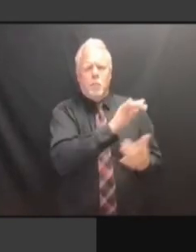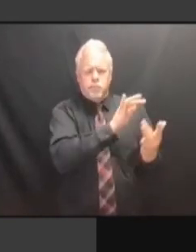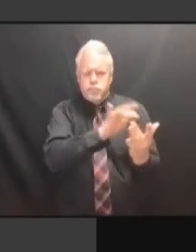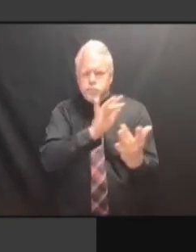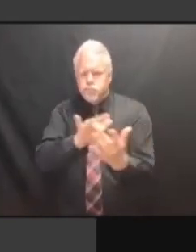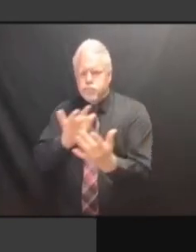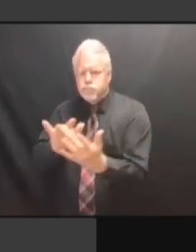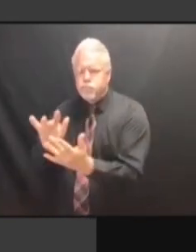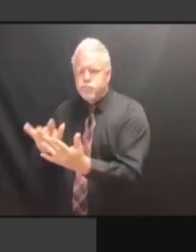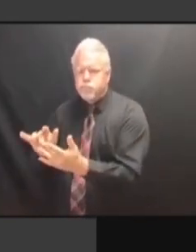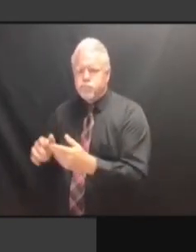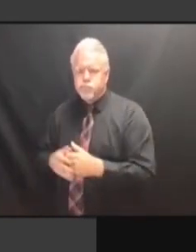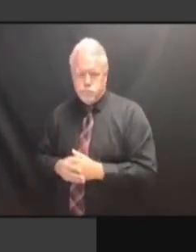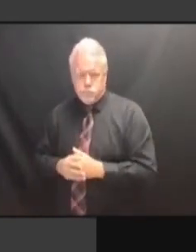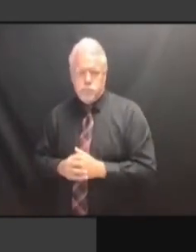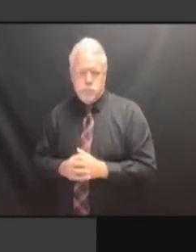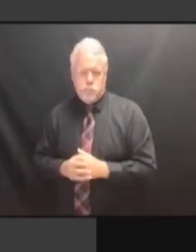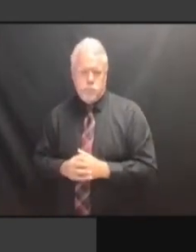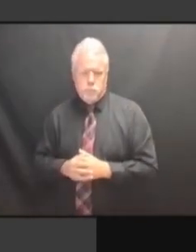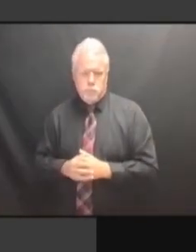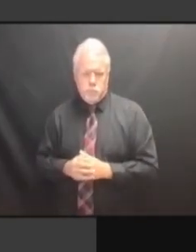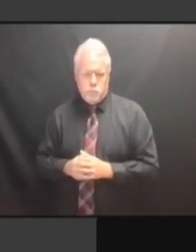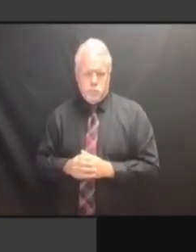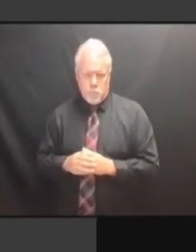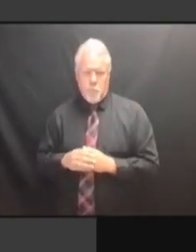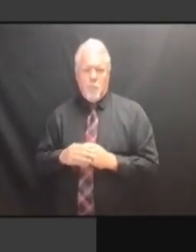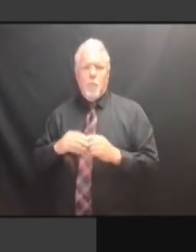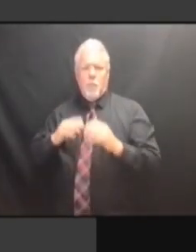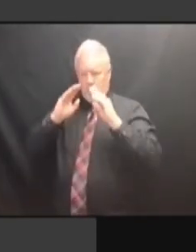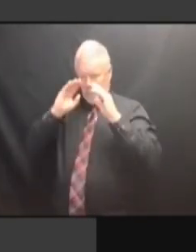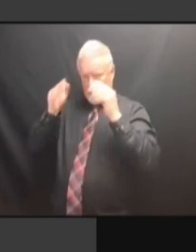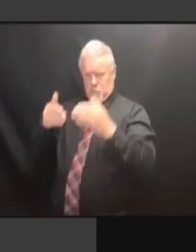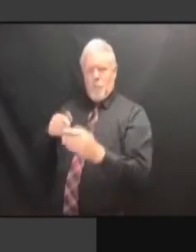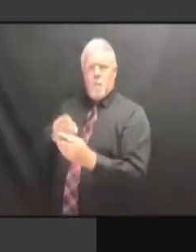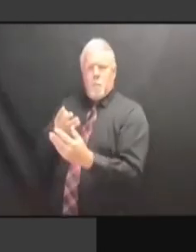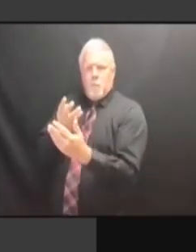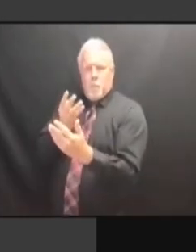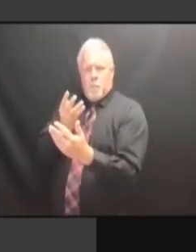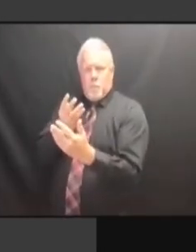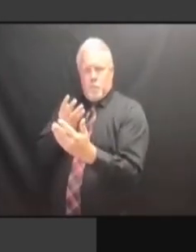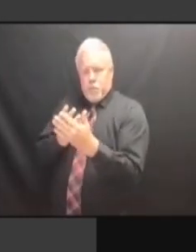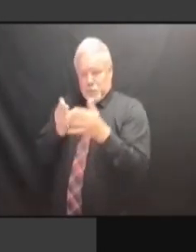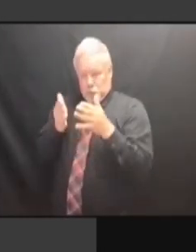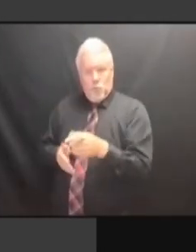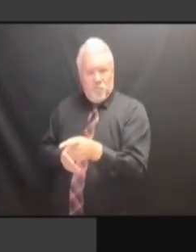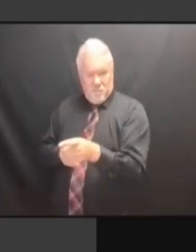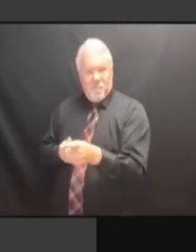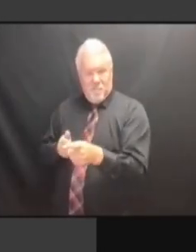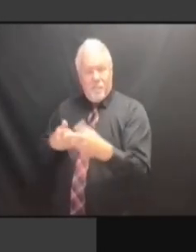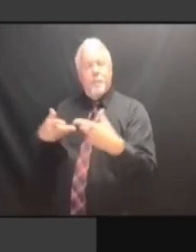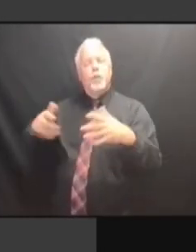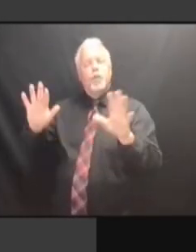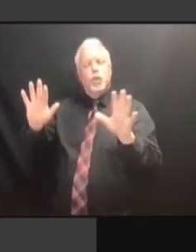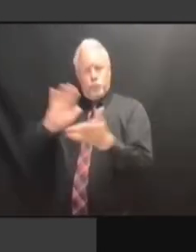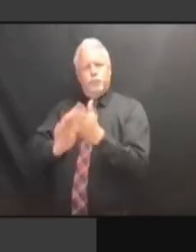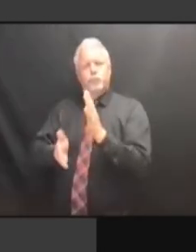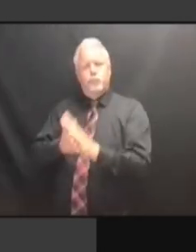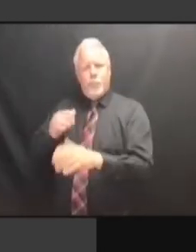STATUTE? >> AS SOON AS STATUTE? >> AS SOON AS YOU'RE STATUTE? >> AS SOON AS YOU'RE DISCHARGED AS SOON AS YOU'RE DISCHARGED AS SOON AS YOU'RE DISCHARGED FROM AS SOON AS YOU'RE DISCHARGED FROM A AS SOON AS YOU'RE DISCHARGED FROM A FACILITY. FROM A FACILITY. FROM A FACILITY. >> FROM A FACILITY. >> AUTOMATICALLY, FROM A FACILITY. >> AUTOMATICALLY, EVEN FROM A FACILITY. >> AUTOMATICALLY, EVEN THOUGH AUTOMATICALLY, EVEN THOUGH AUTOMATICALLY, EVEN THOUGH YOU'RE AUTOMATICALLY, EVEN THOUGH YOU'RE ON AUTOMATICALLY, EVEN THOUGH YOU'RE ON PAROLE? YOU'RE ON PAROLE? YOU'RE ON PAROLE? >> YOU'RE ON PAROLE? >> YEAH. YEAH. YEAH. >> YEAH. >> SO YEAH. >> SO YOU YEAH. >> SO YOU DON'T YEAH. >> SO YOU DON'T HAVE YEAH. >> SO YOU DON'T HAVE TO YEAH. >> SO YOU DON'T HAVE TO COMPLETE